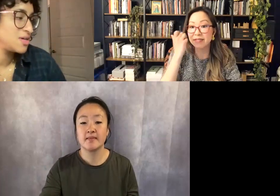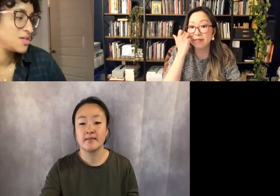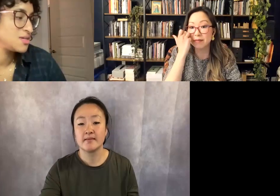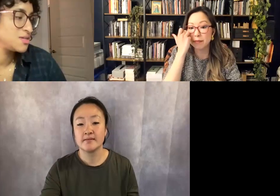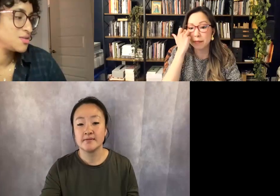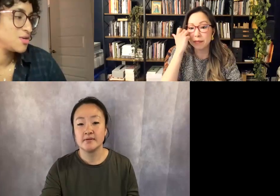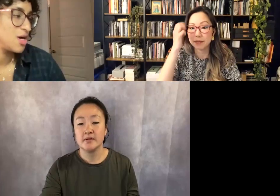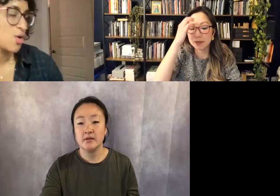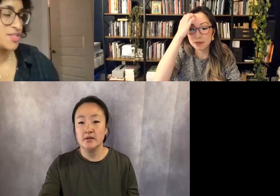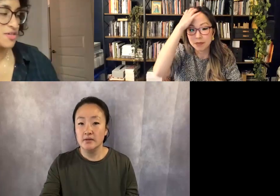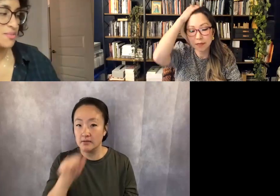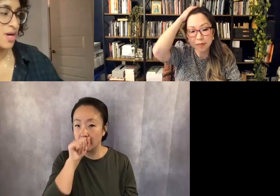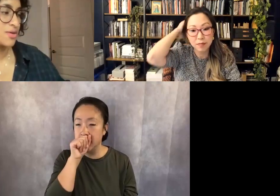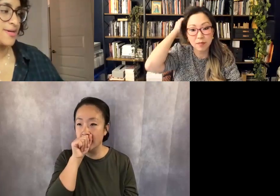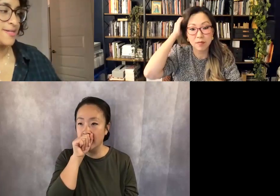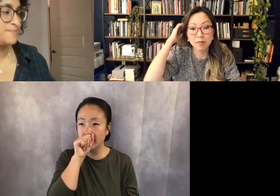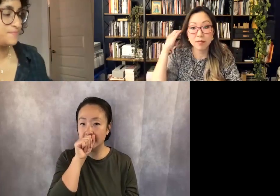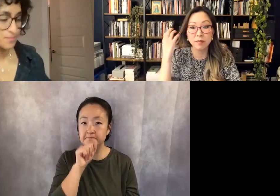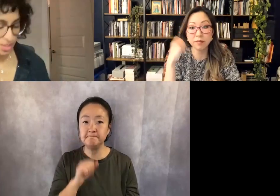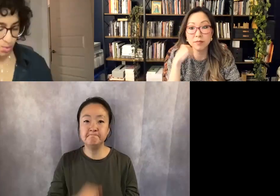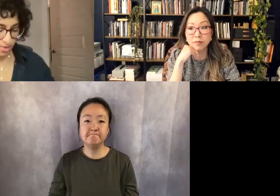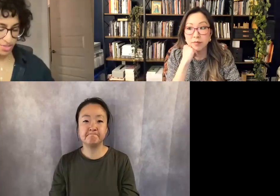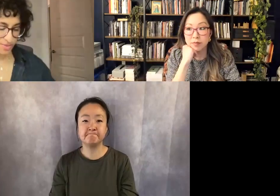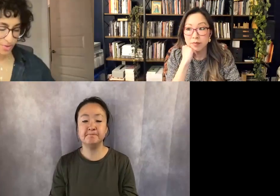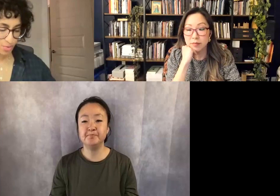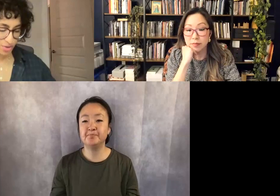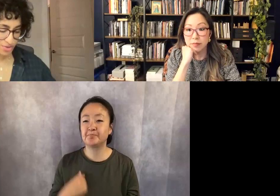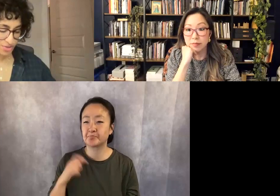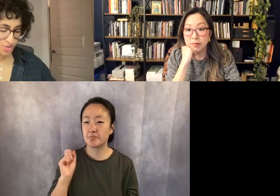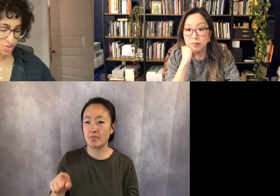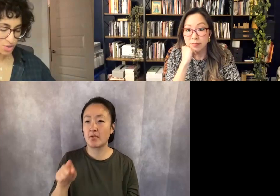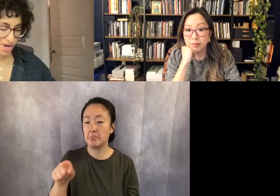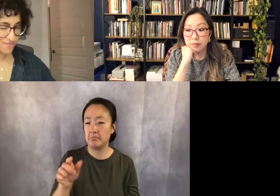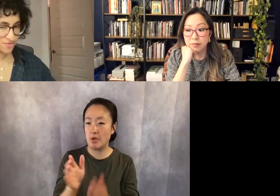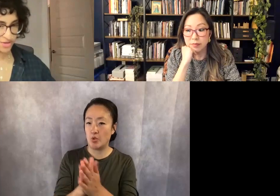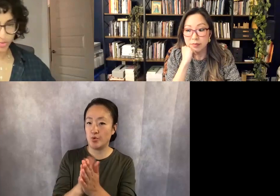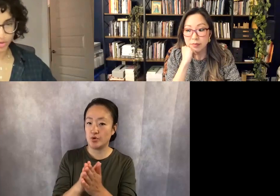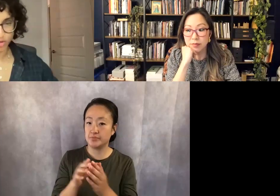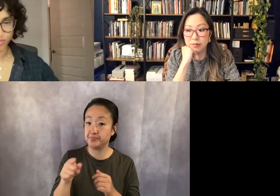I have a question about one question about the book, which is, do you have a favorite